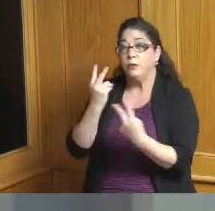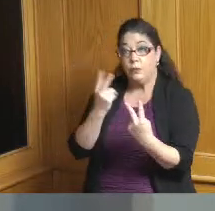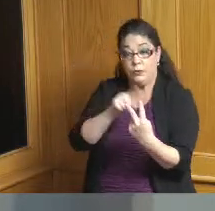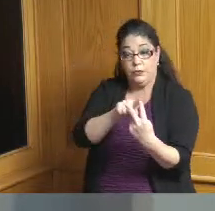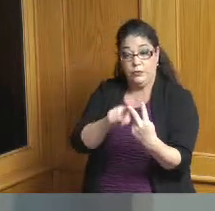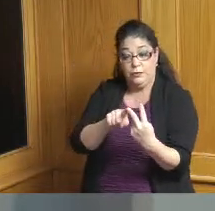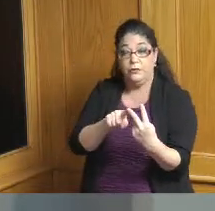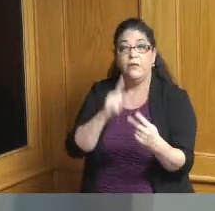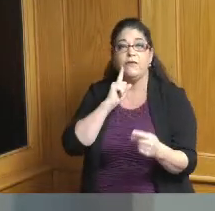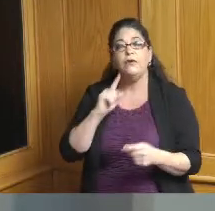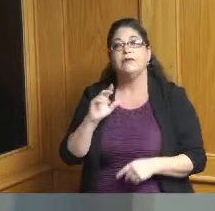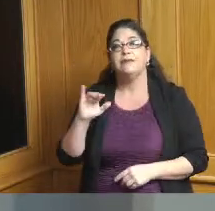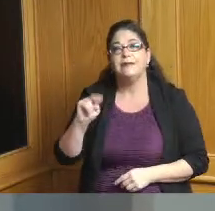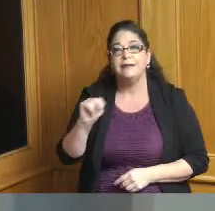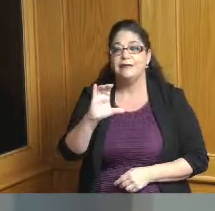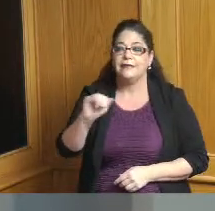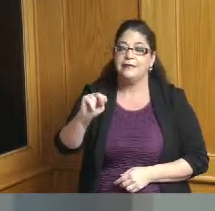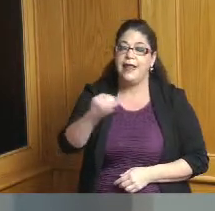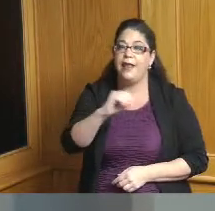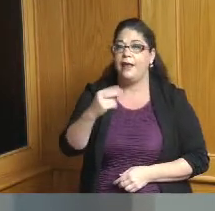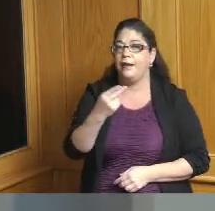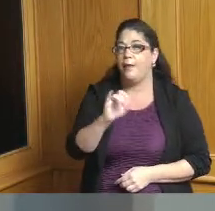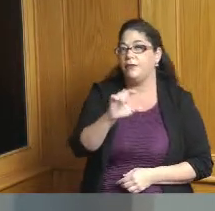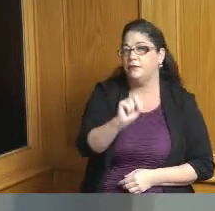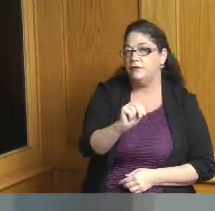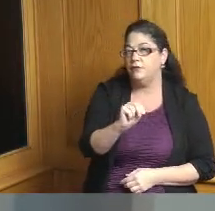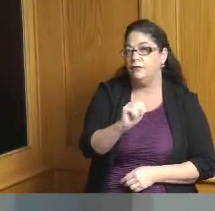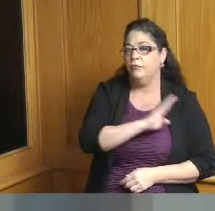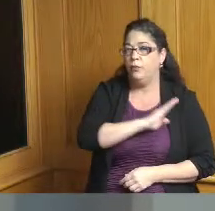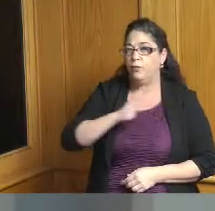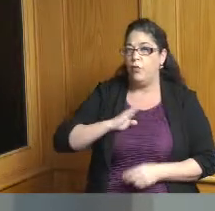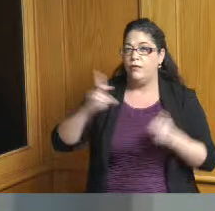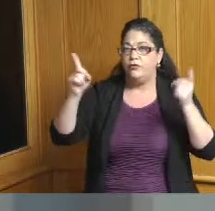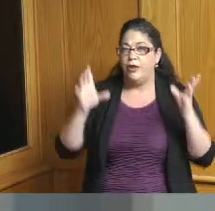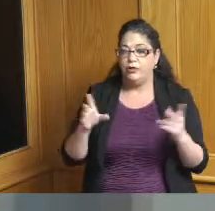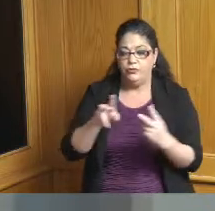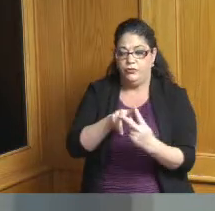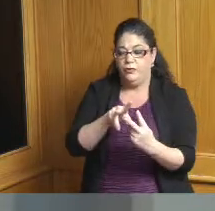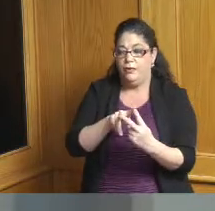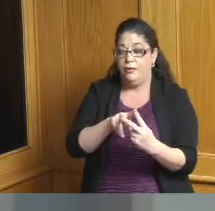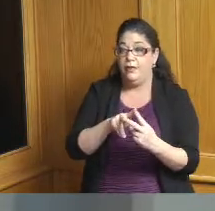the Cincinnati Hamilton County Board of Agency Board of Directors and whereas Holly Christmann